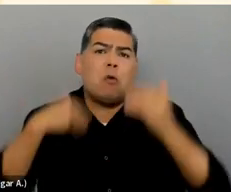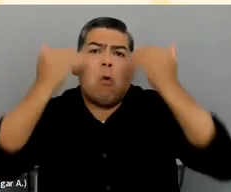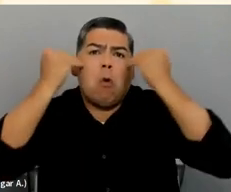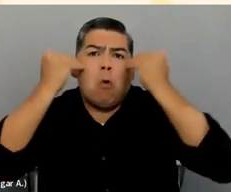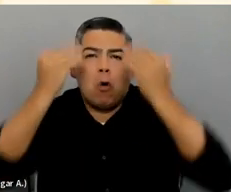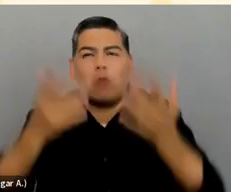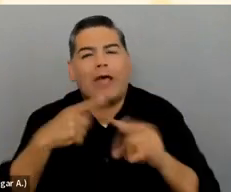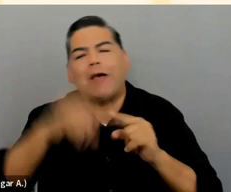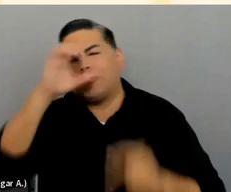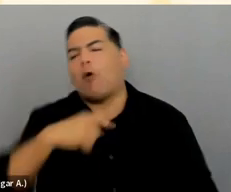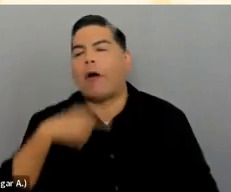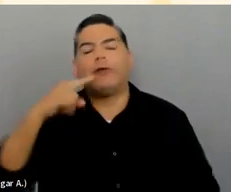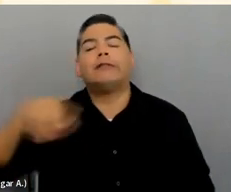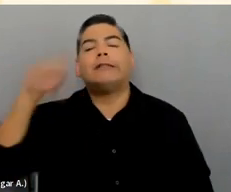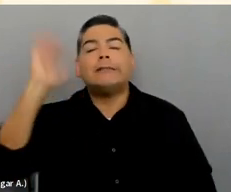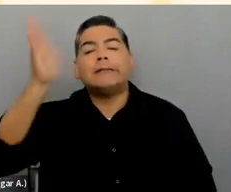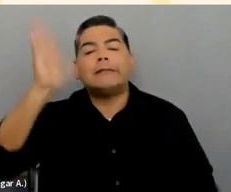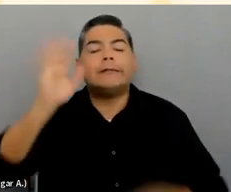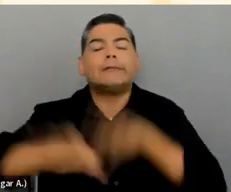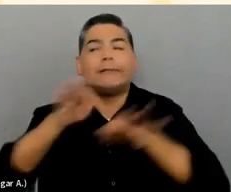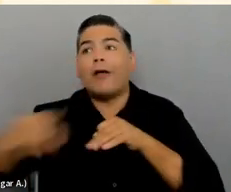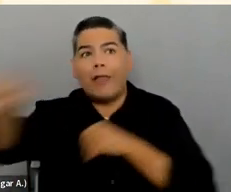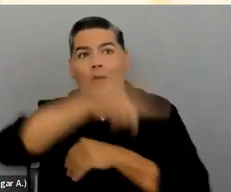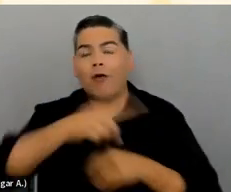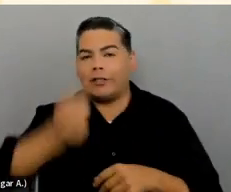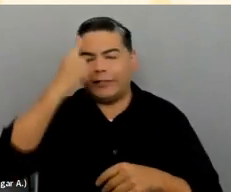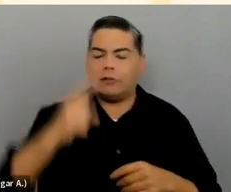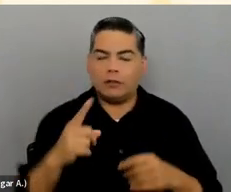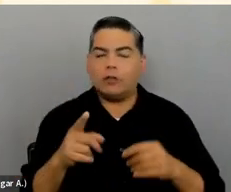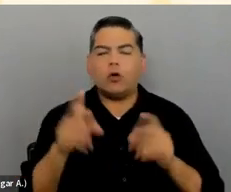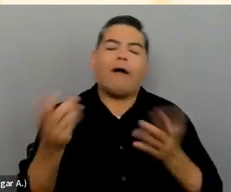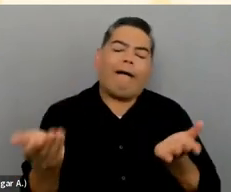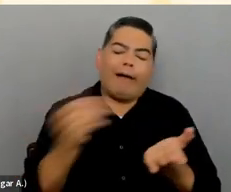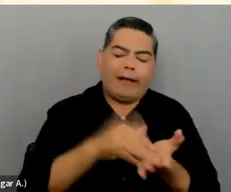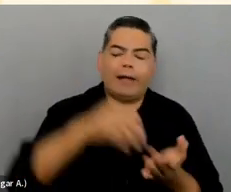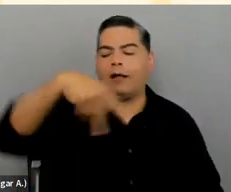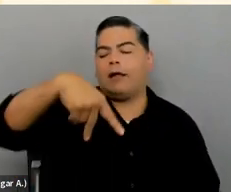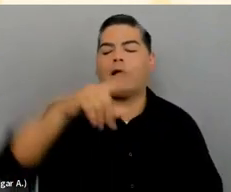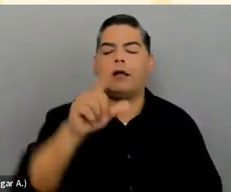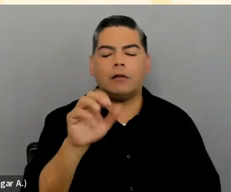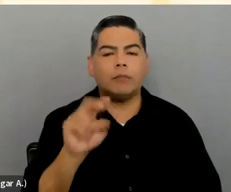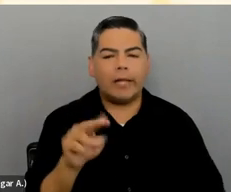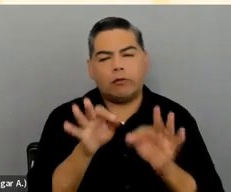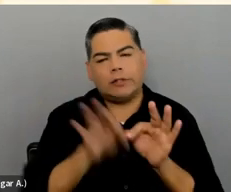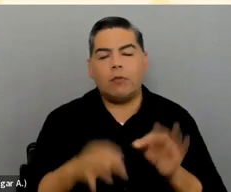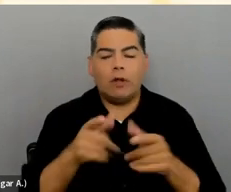that you deliver in your native language. So plain language helps. Translation tools can do a better job of translating it